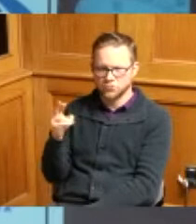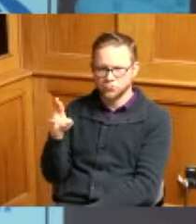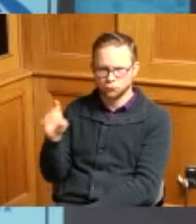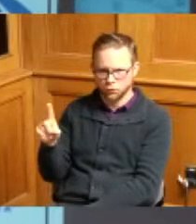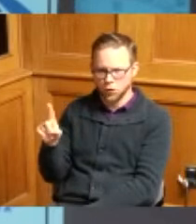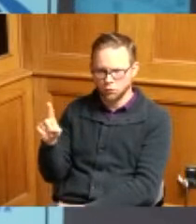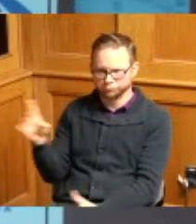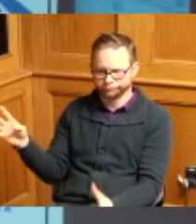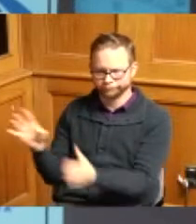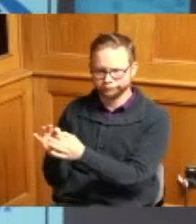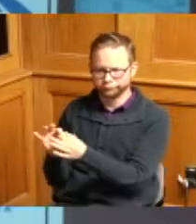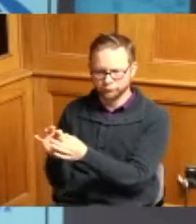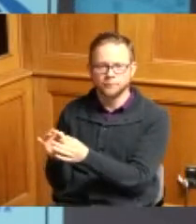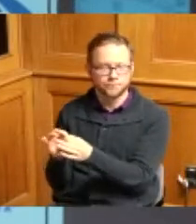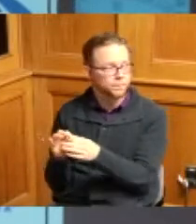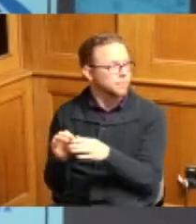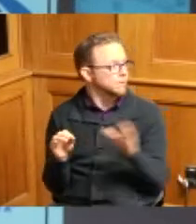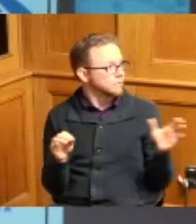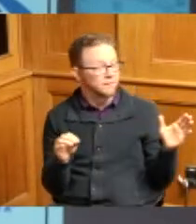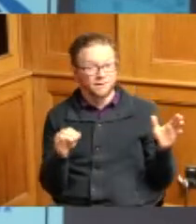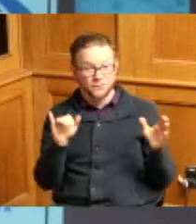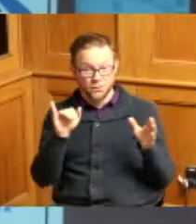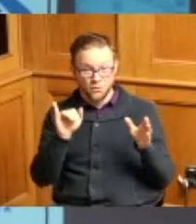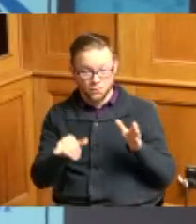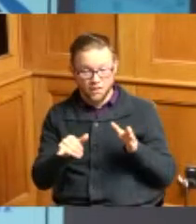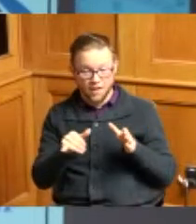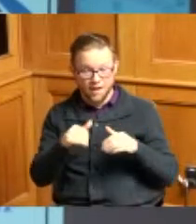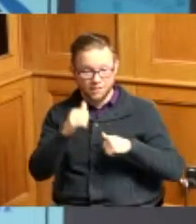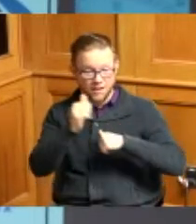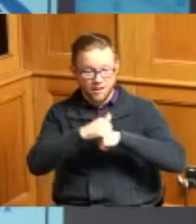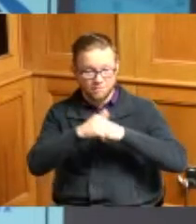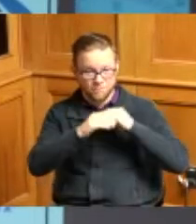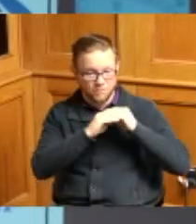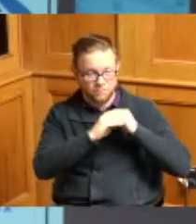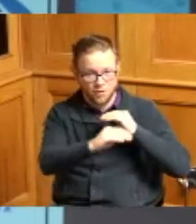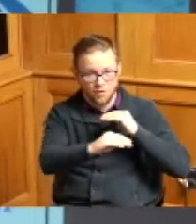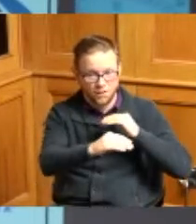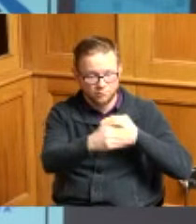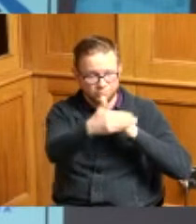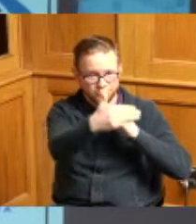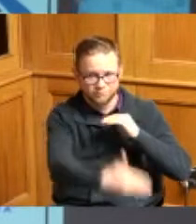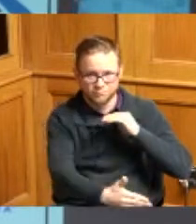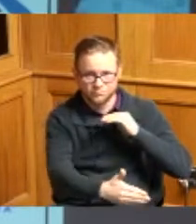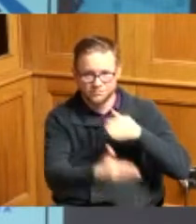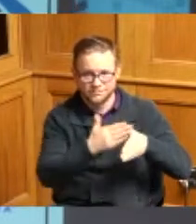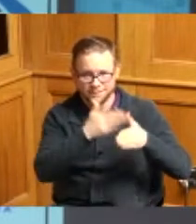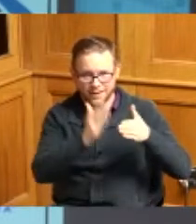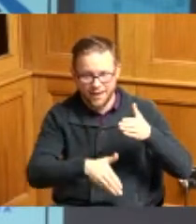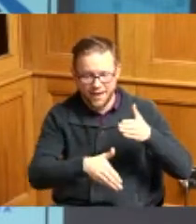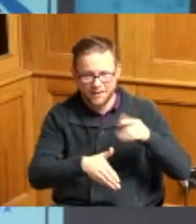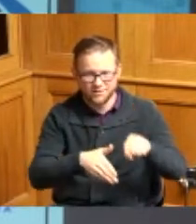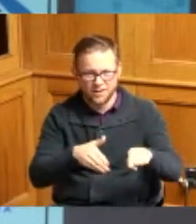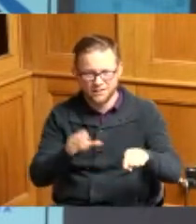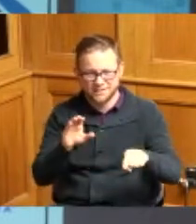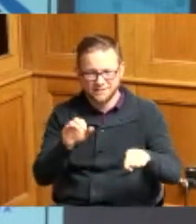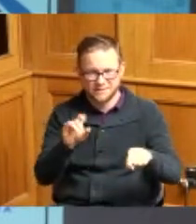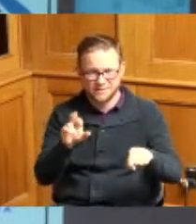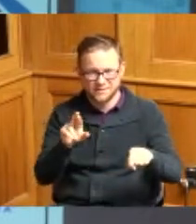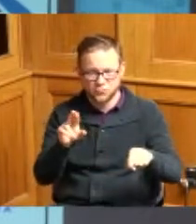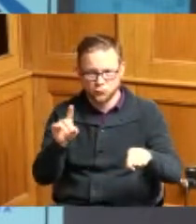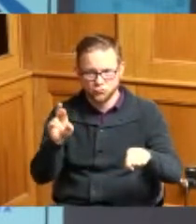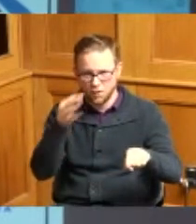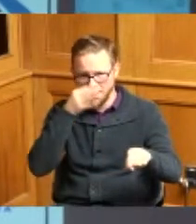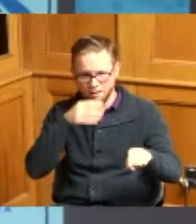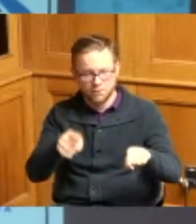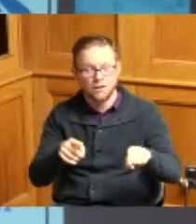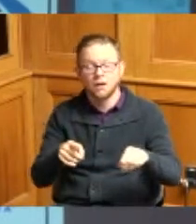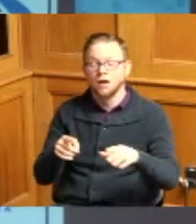the existing payment ends just below okay so so again the concern would be that what